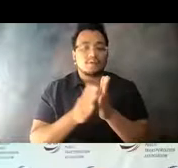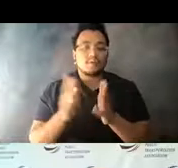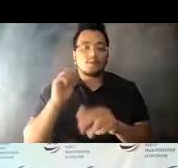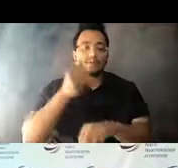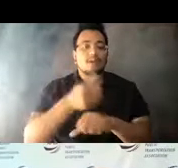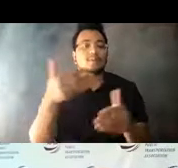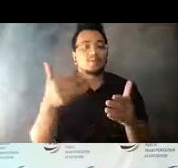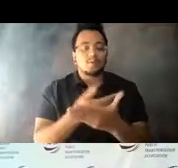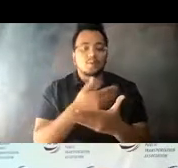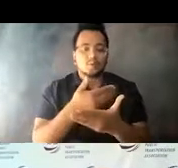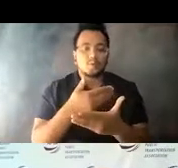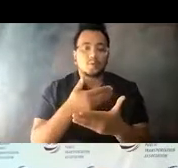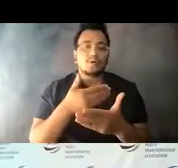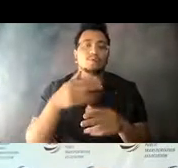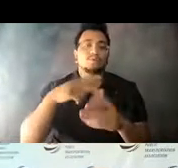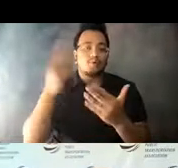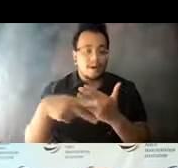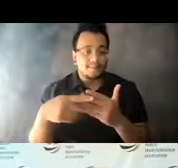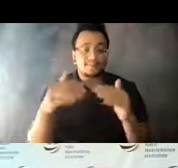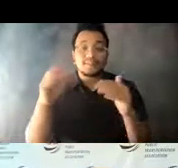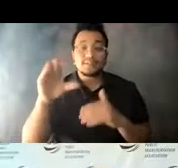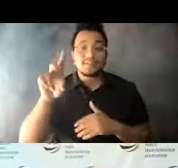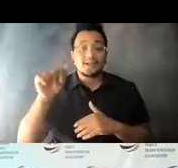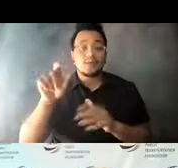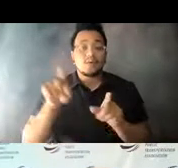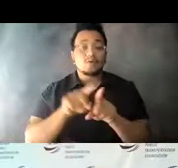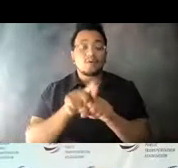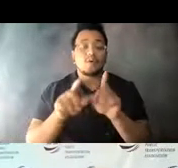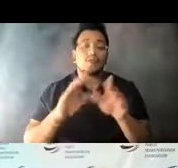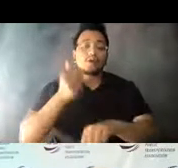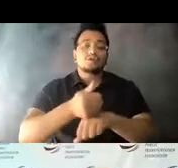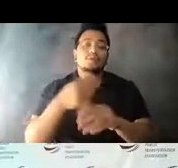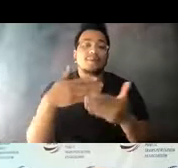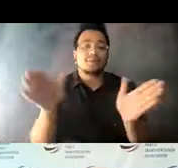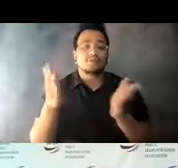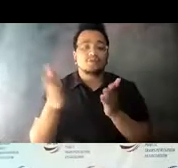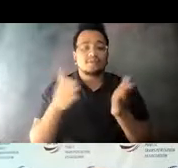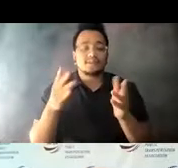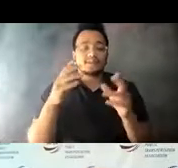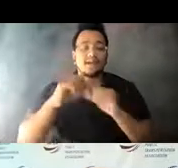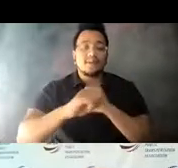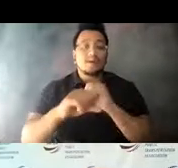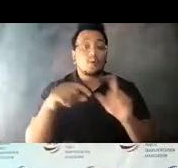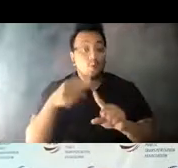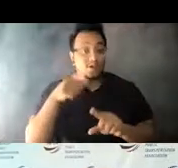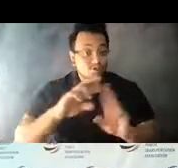14:15:45 CTA has also launched a public service program called when you're ready, we're ready,